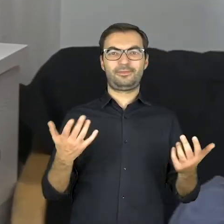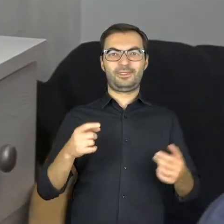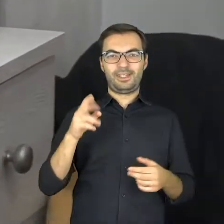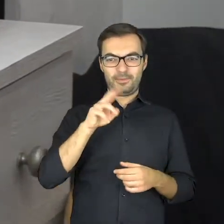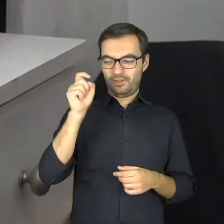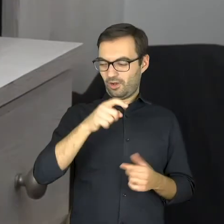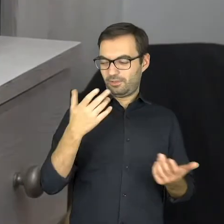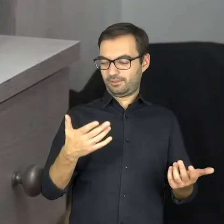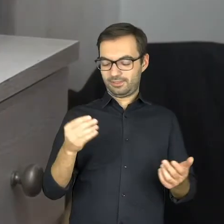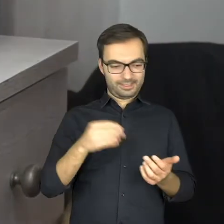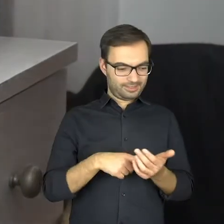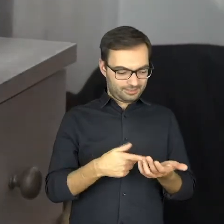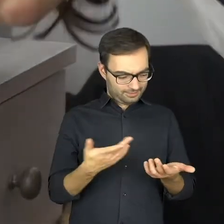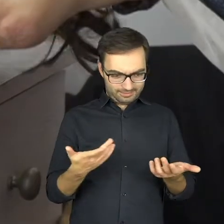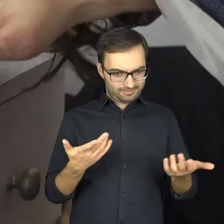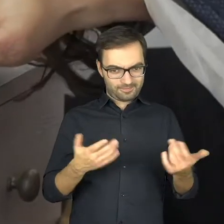Yeah, some blue drop, and on the top of that…